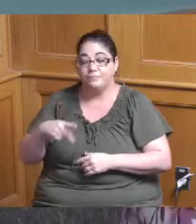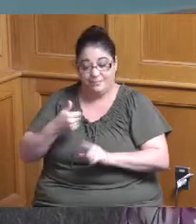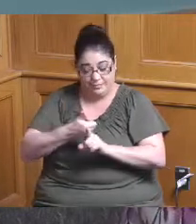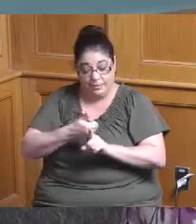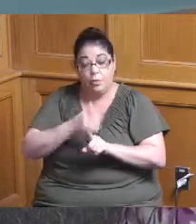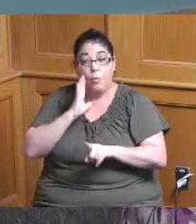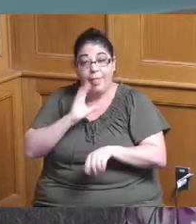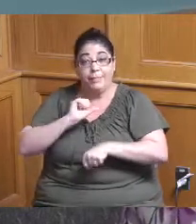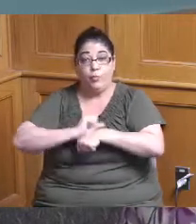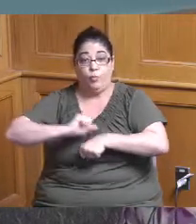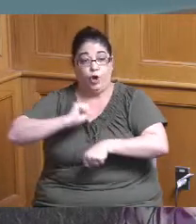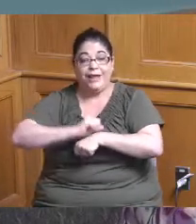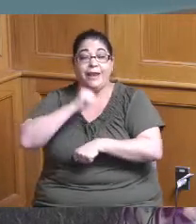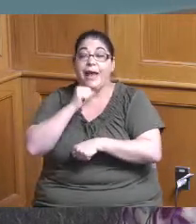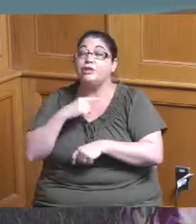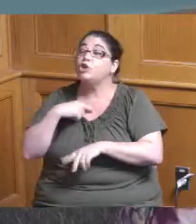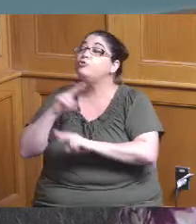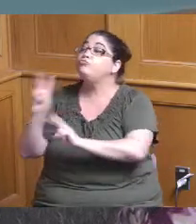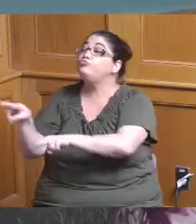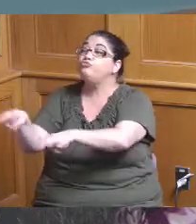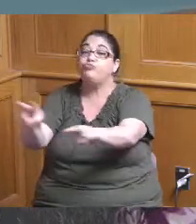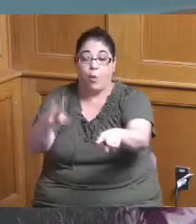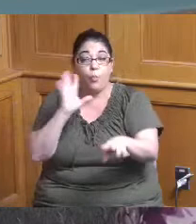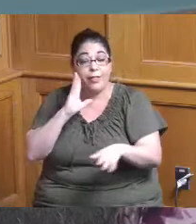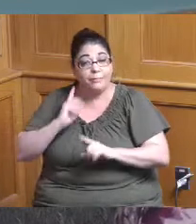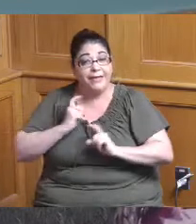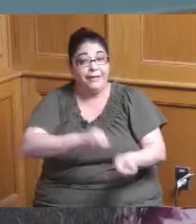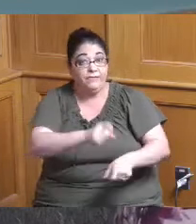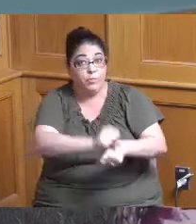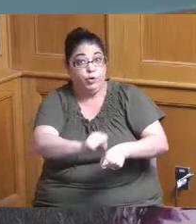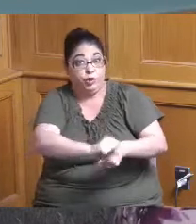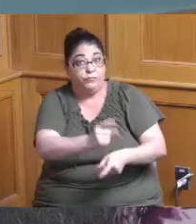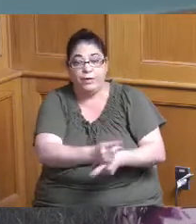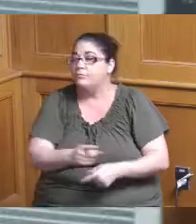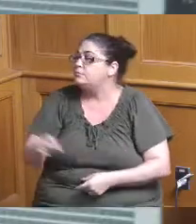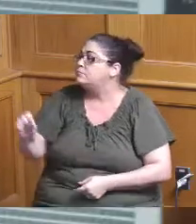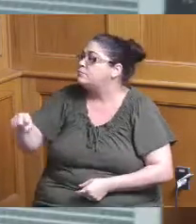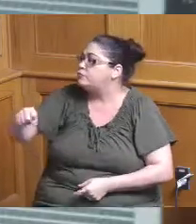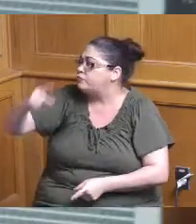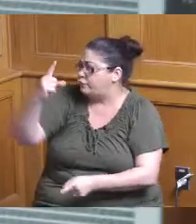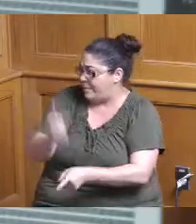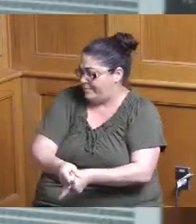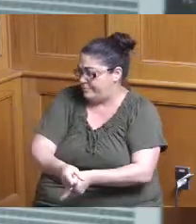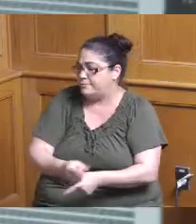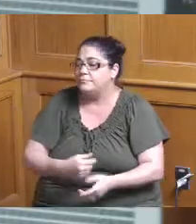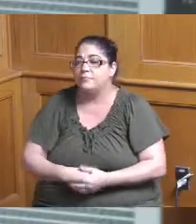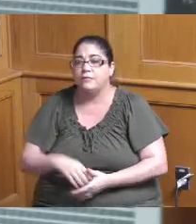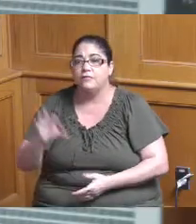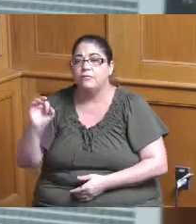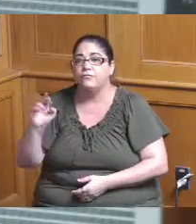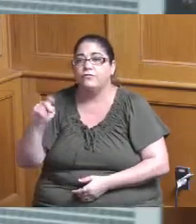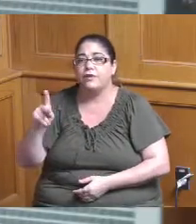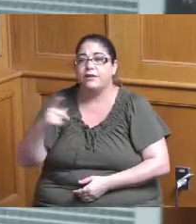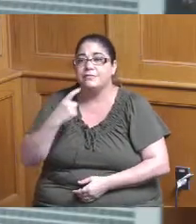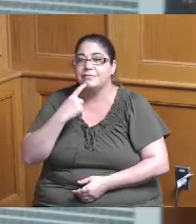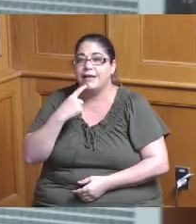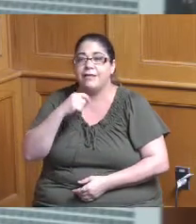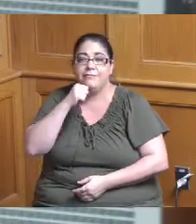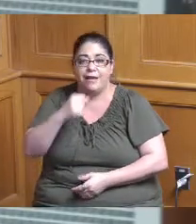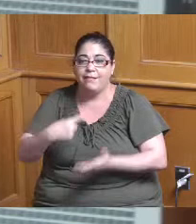around that's true yes yeah I didn't actually cover the fellowship program if you'd like I